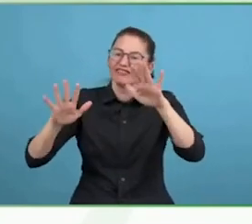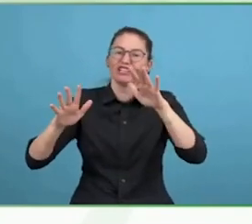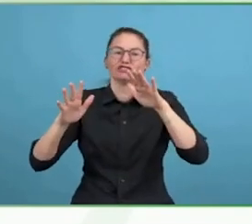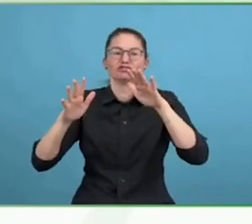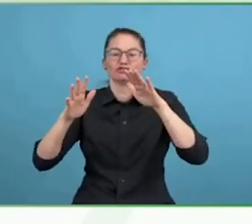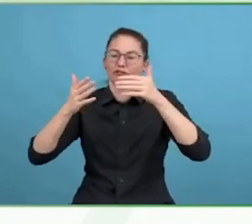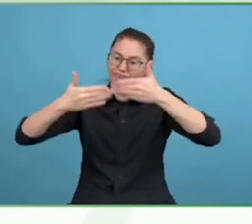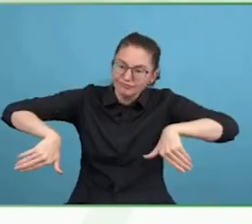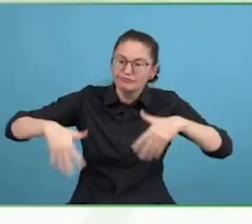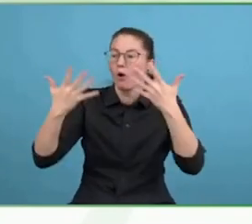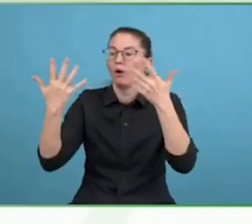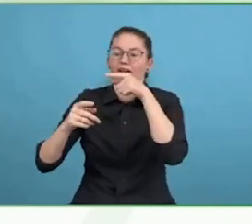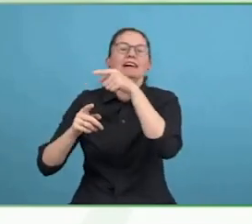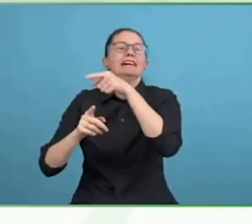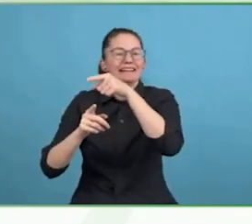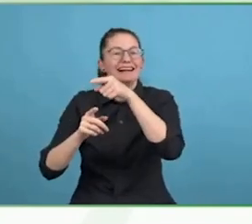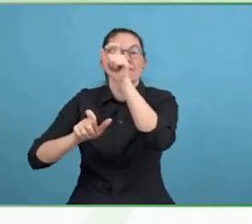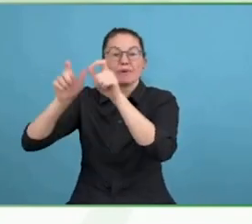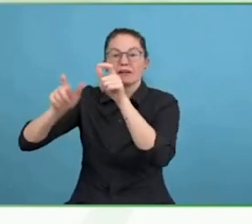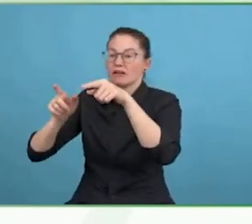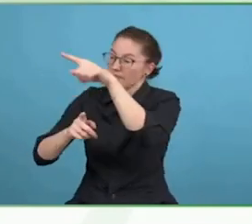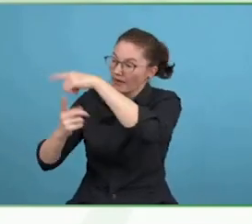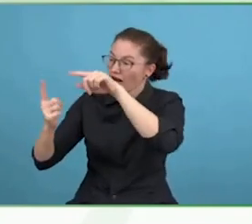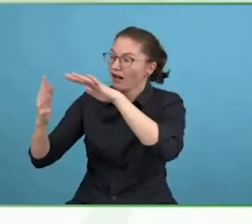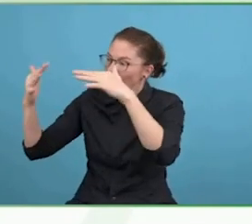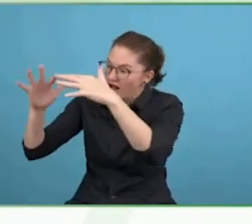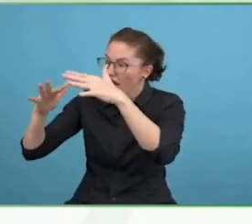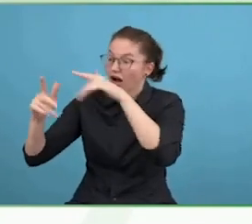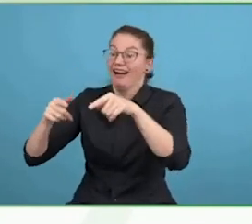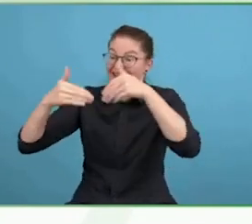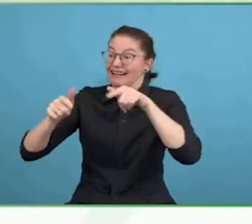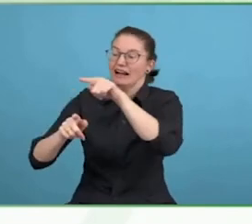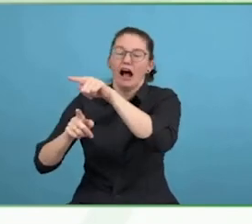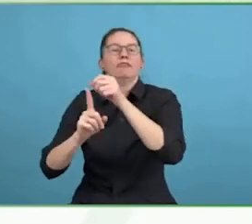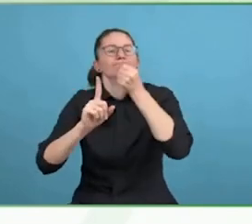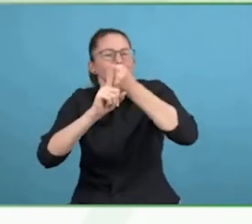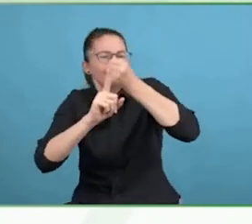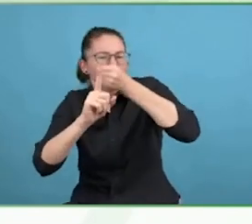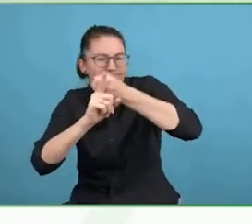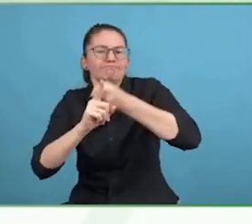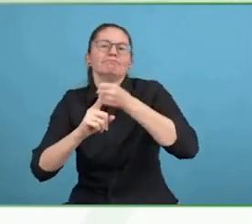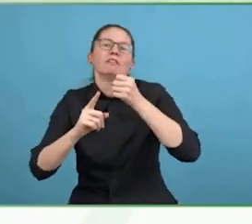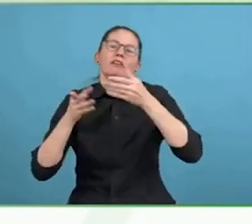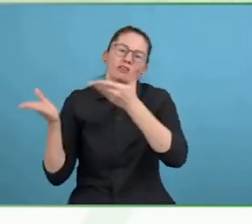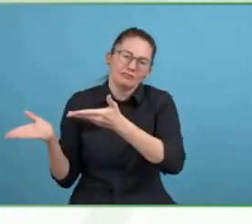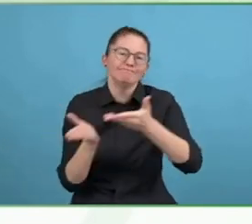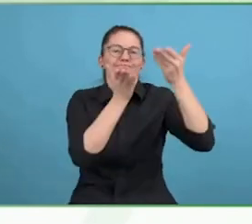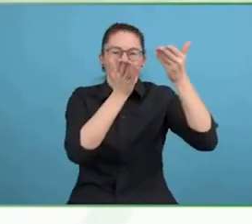It makes sense for a lot of countries and governments as well. It's good to talk to governments as well about the economic impact and getting people back to work.